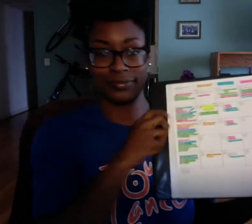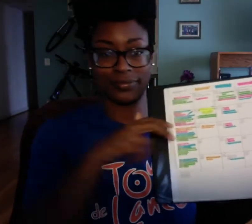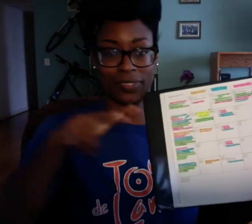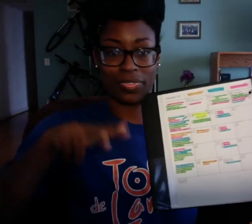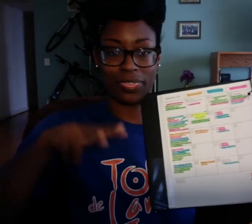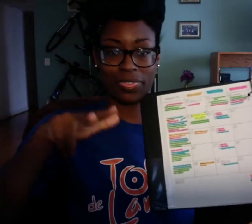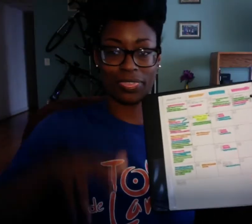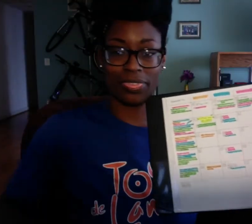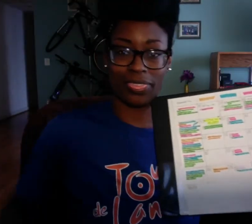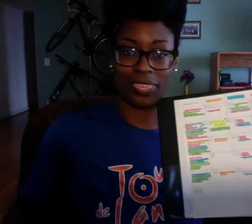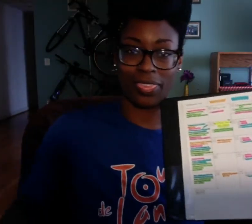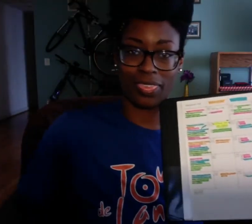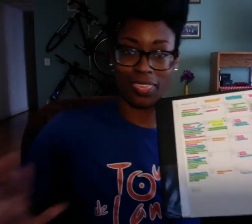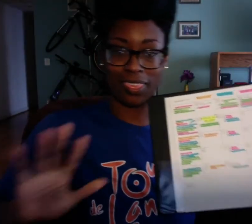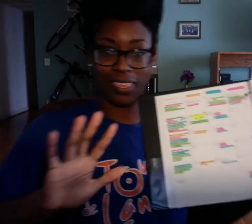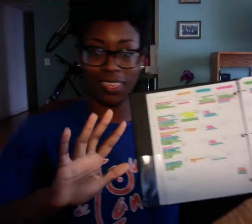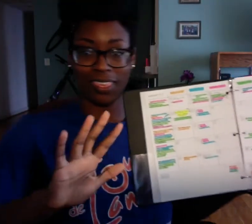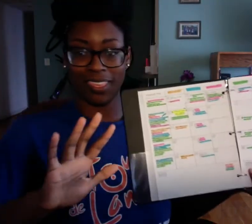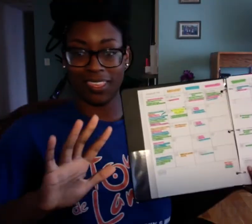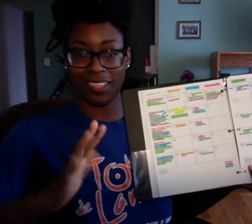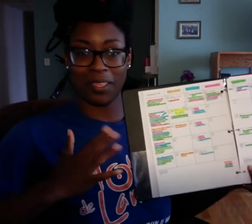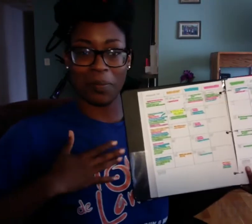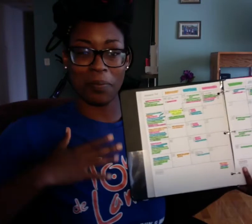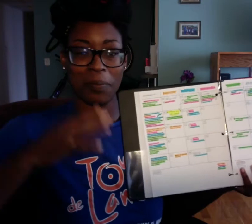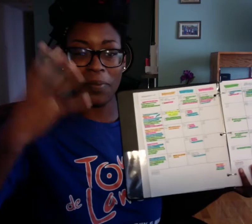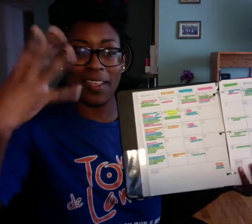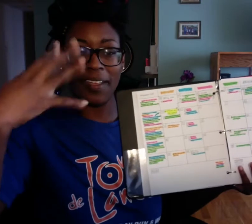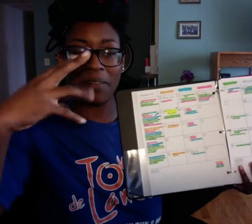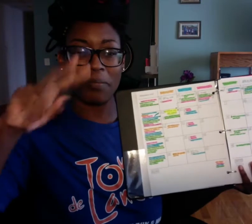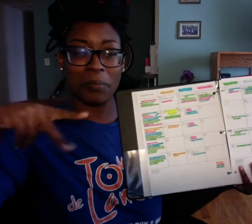It's a little awkward holding this, hold on, am I in-frame?